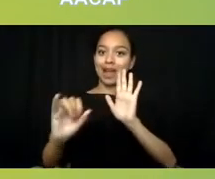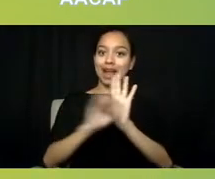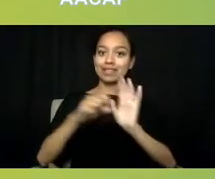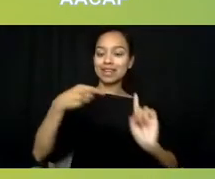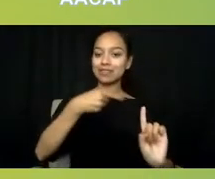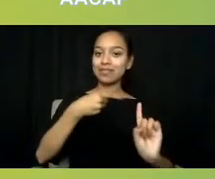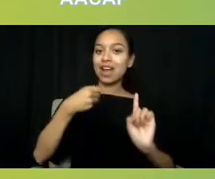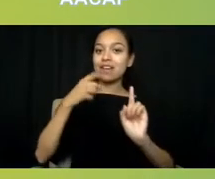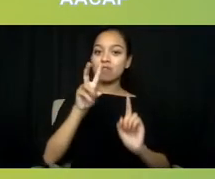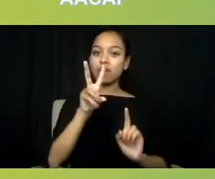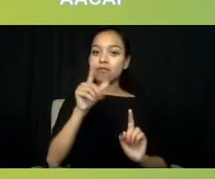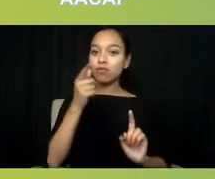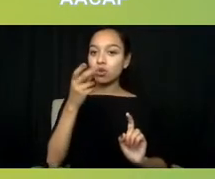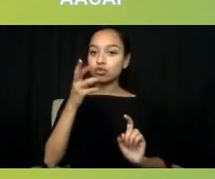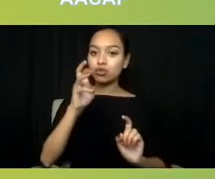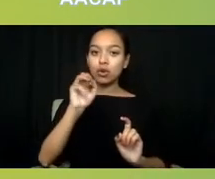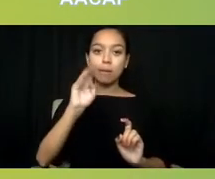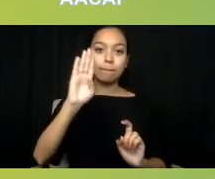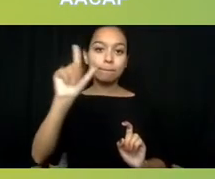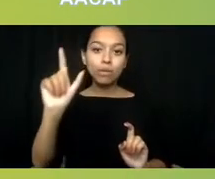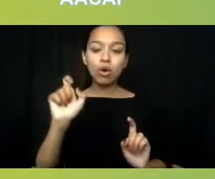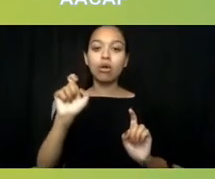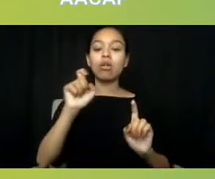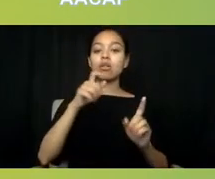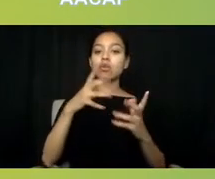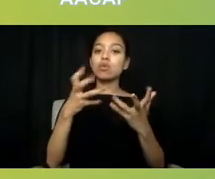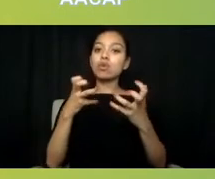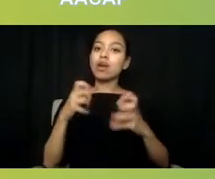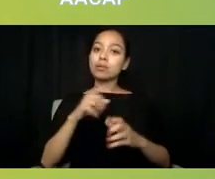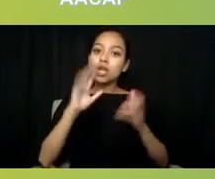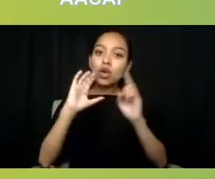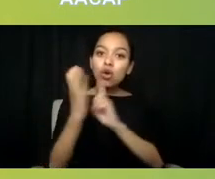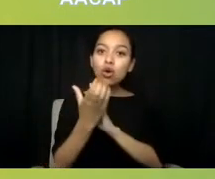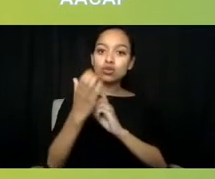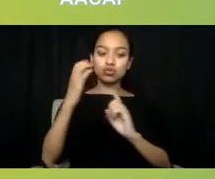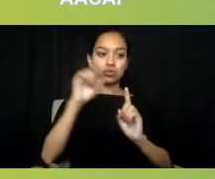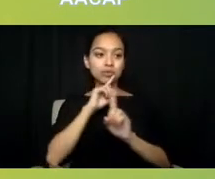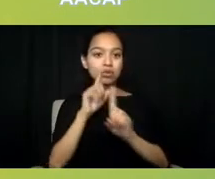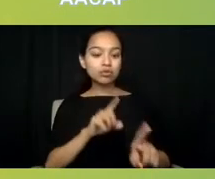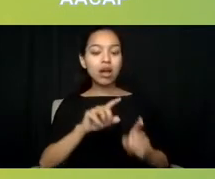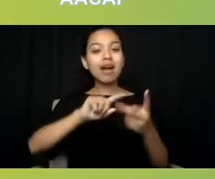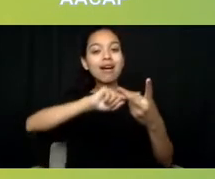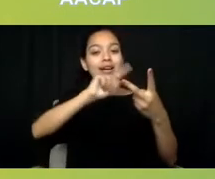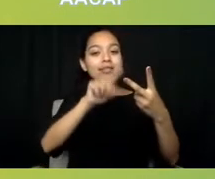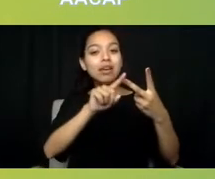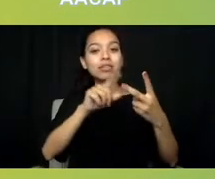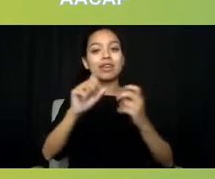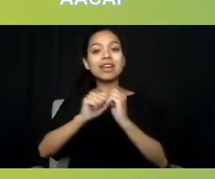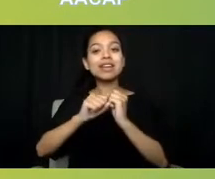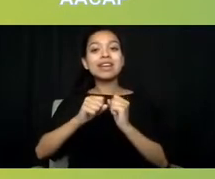that is also culturally responsive. Another one was the expansion of telehealth licensing